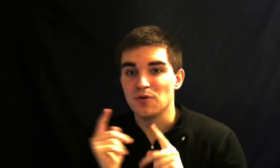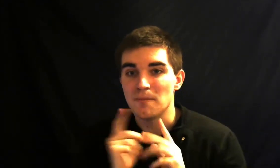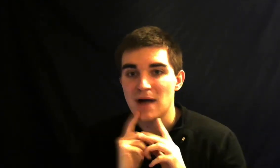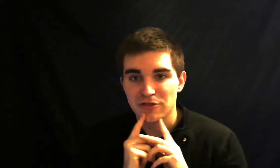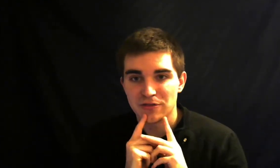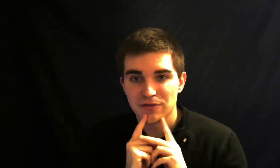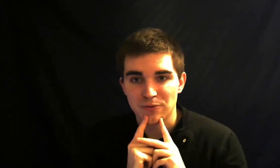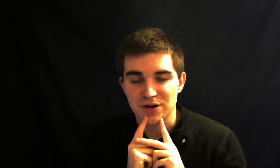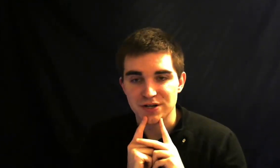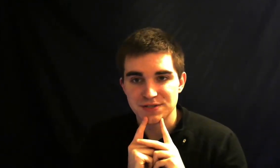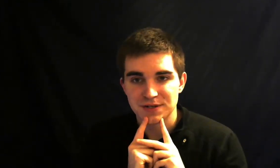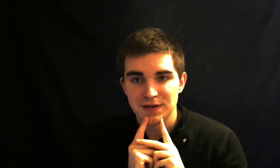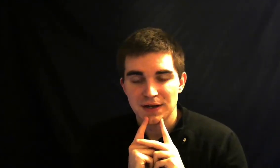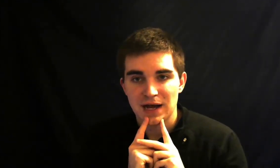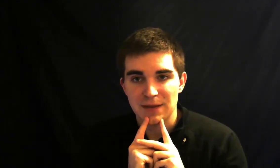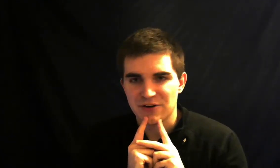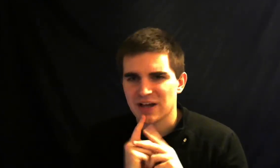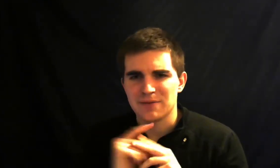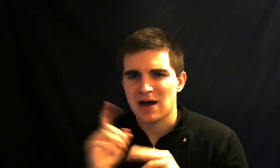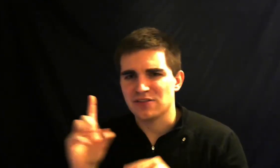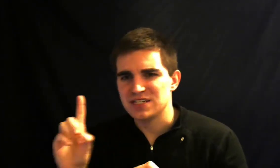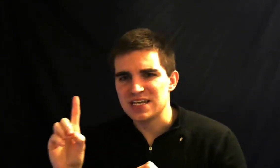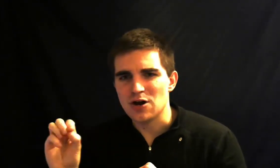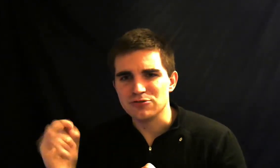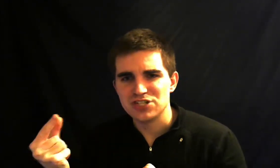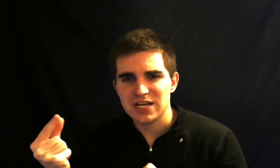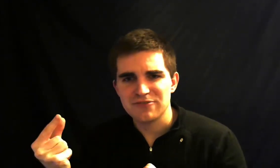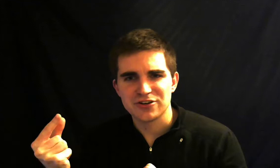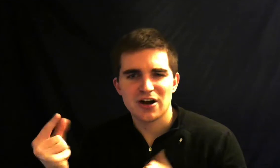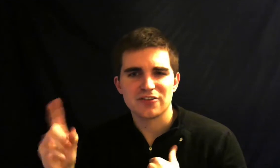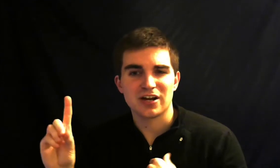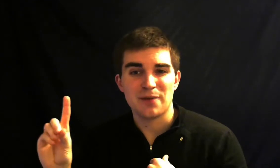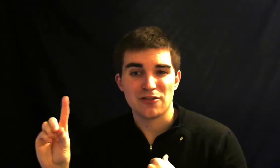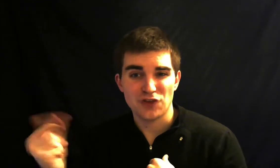mouth where it's they're not gonna mouth do G for dog they're gonna mouth dog